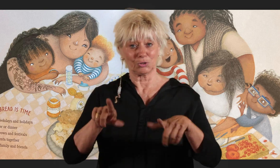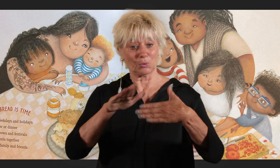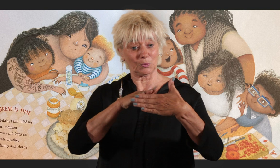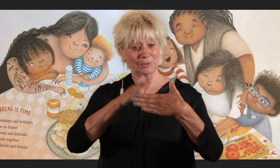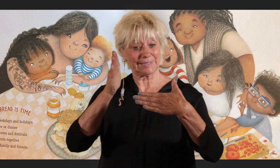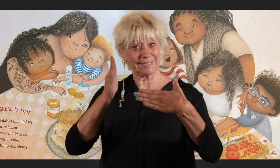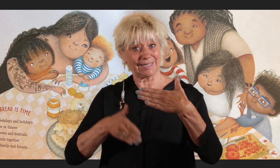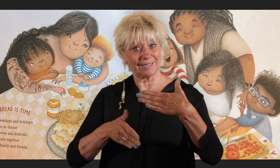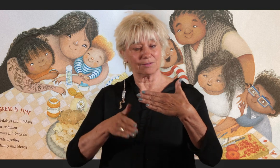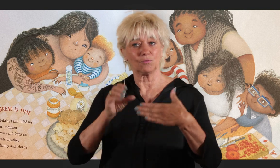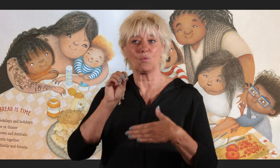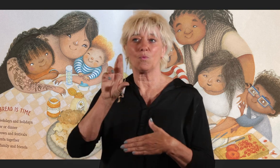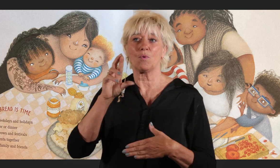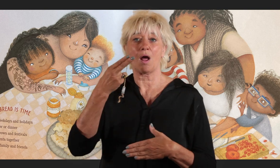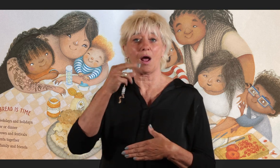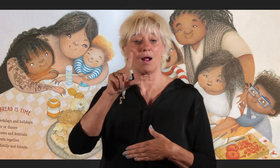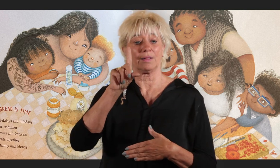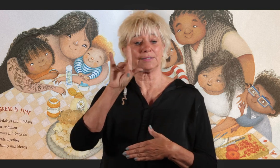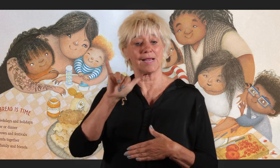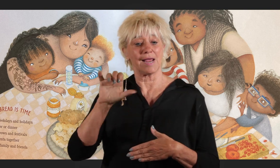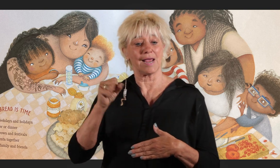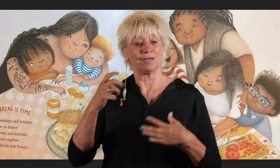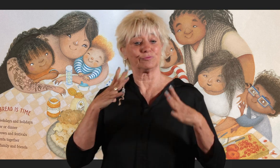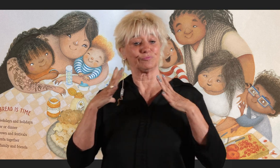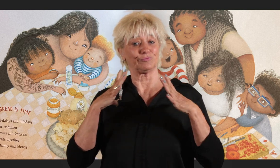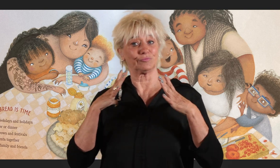On weekdays and holidays